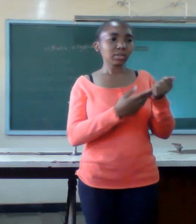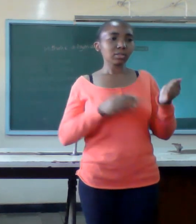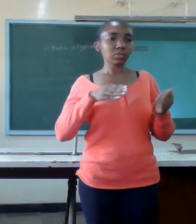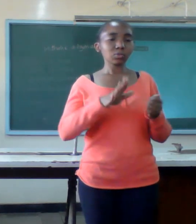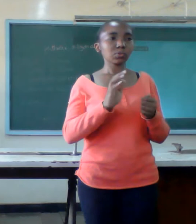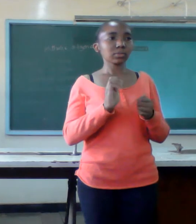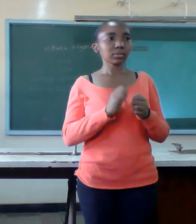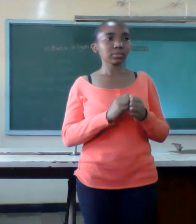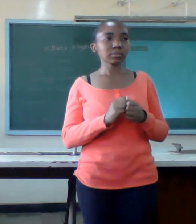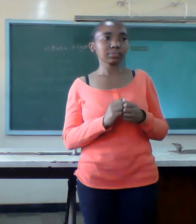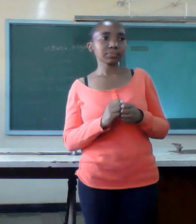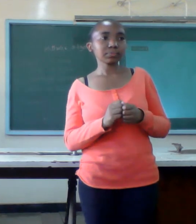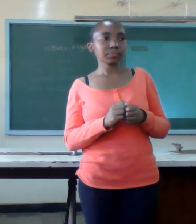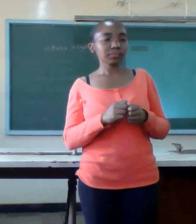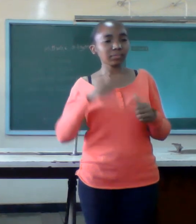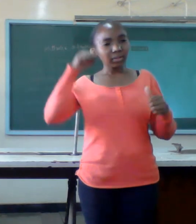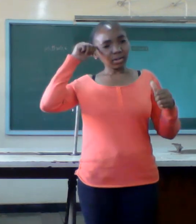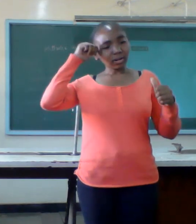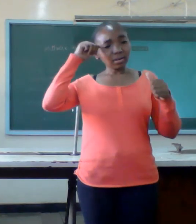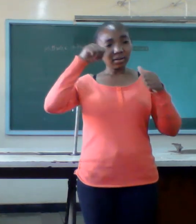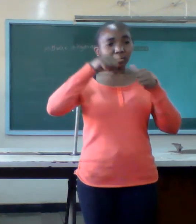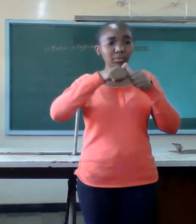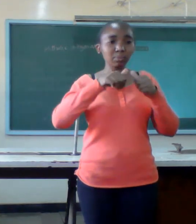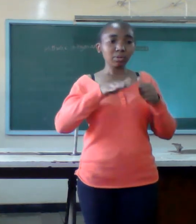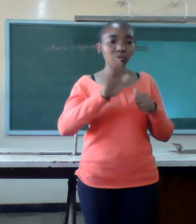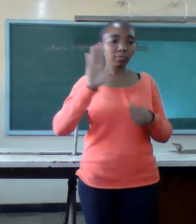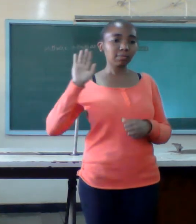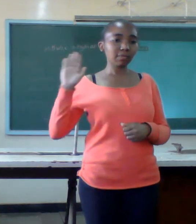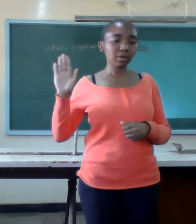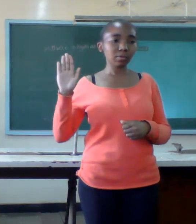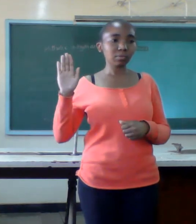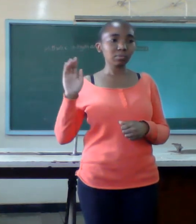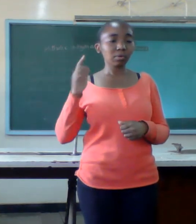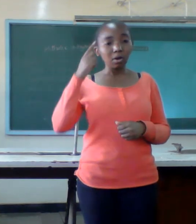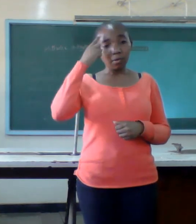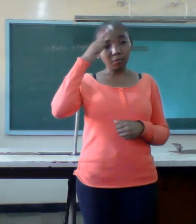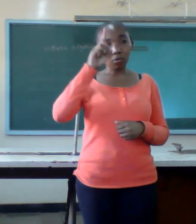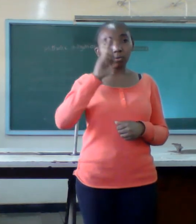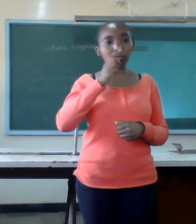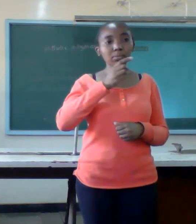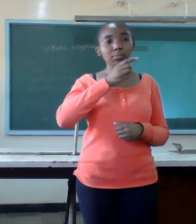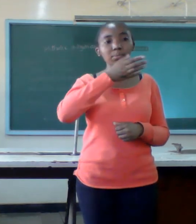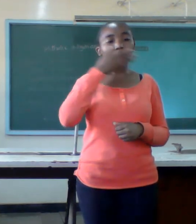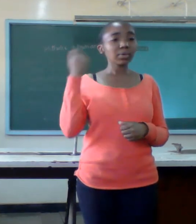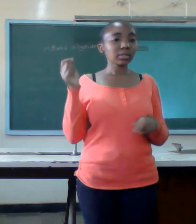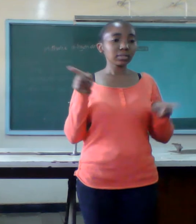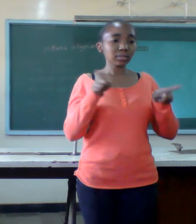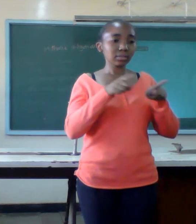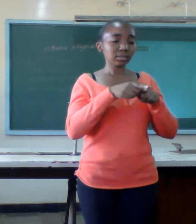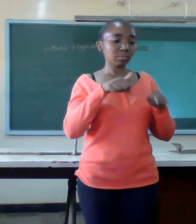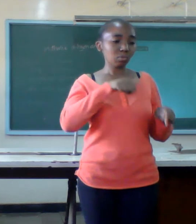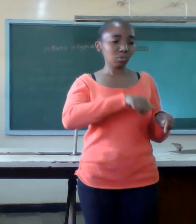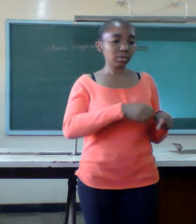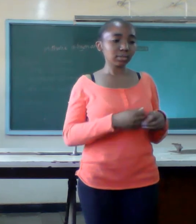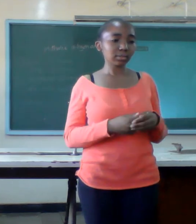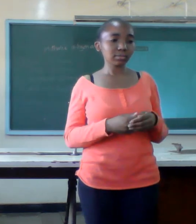remember not the file for better for what in sickness and in health be there